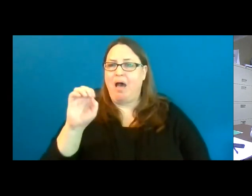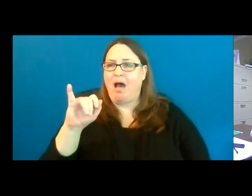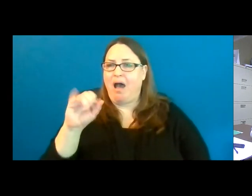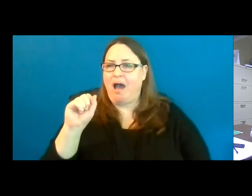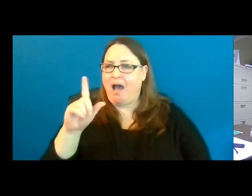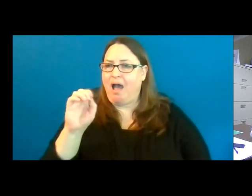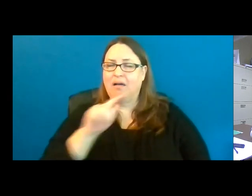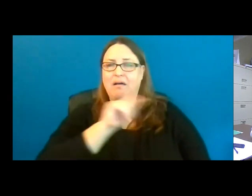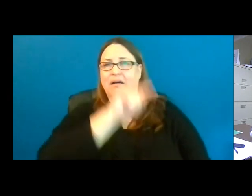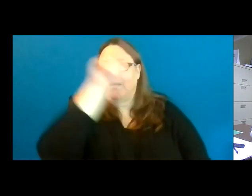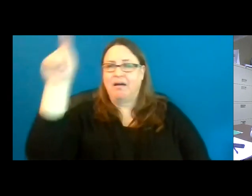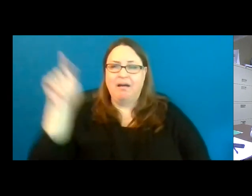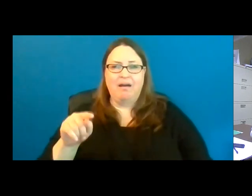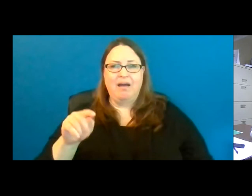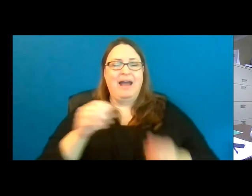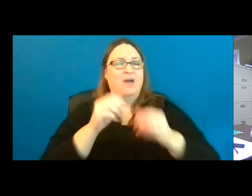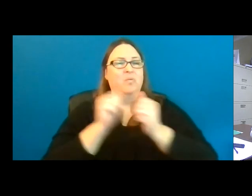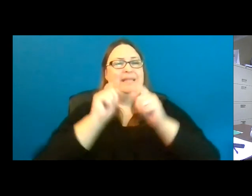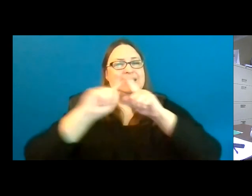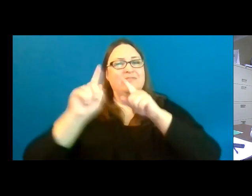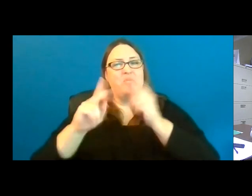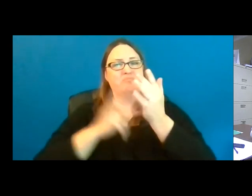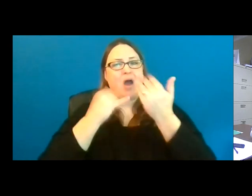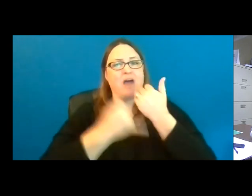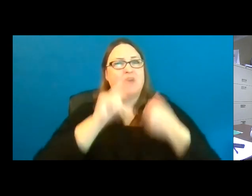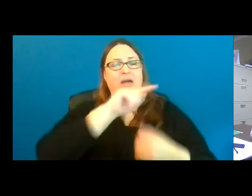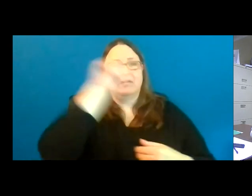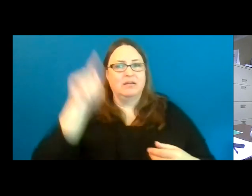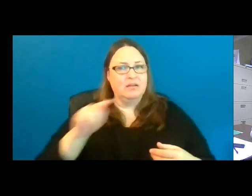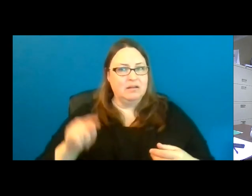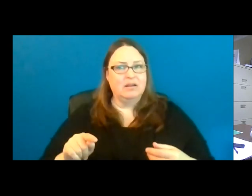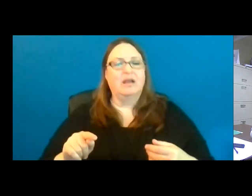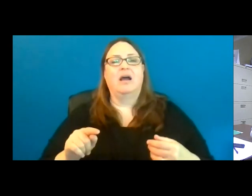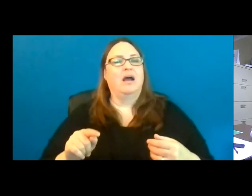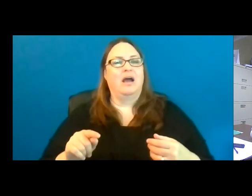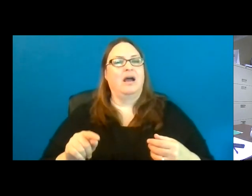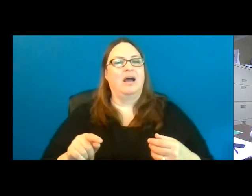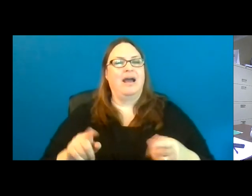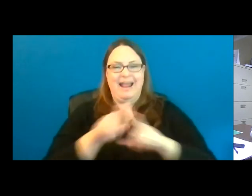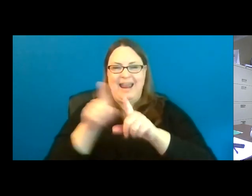What’s happened through all these different projects is that, just as Andrea had explained,